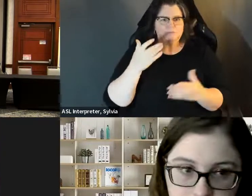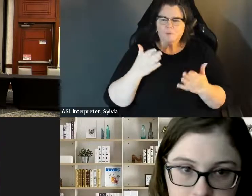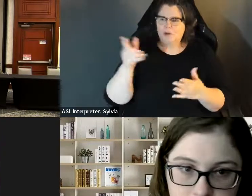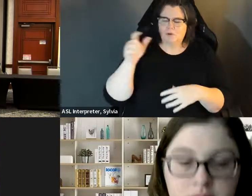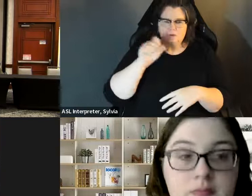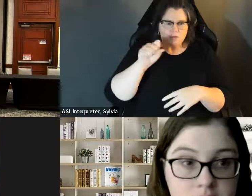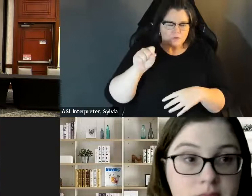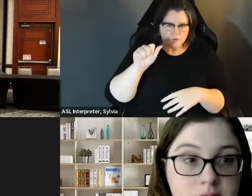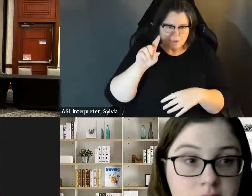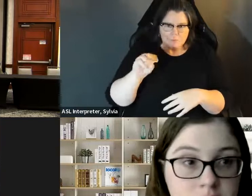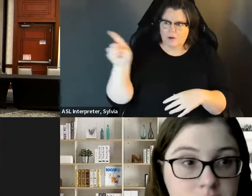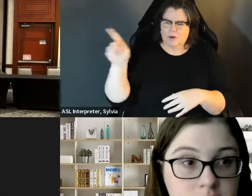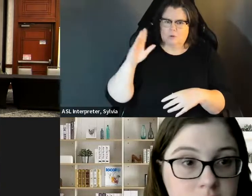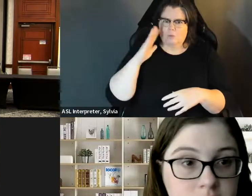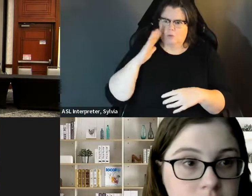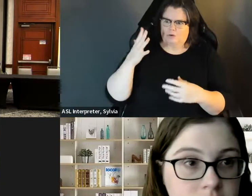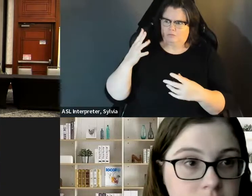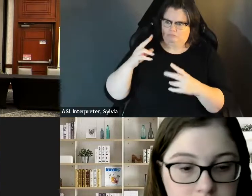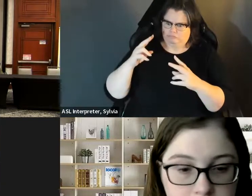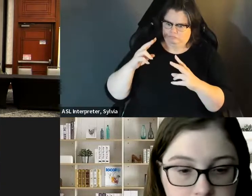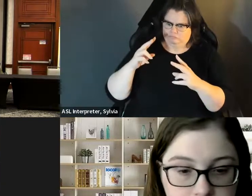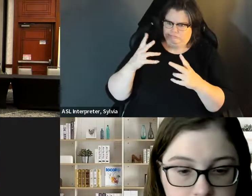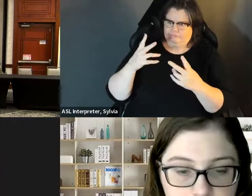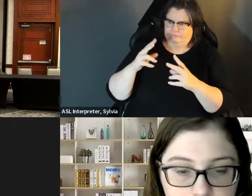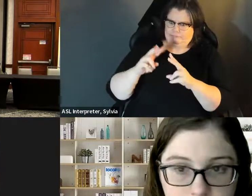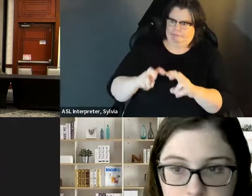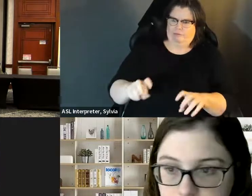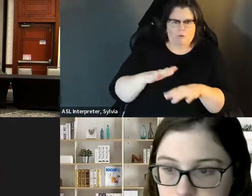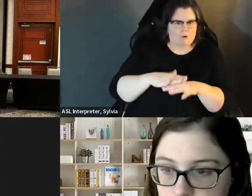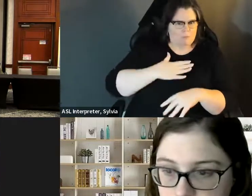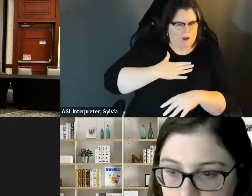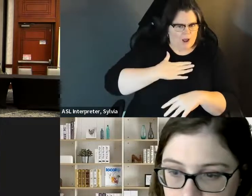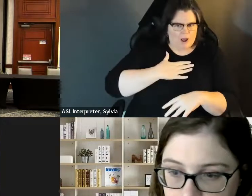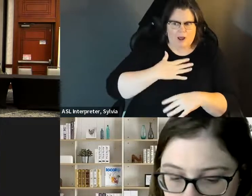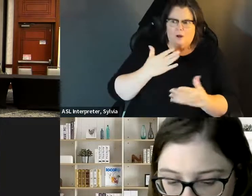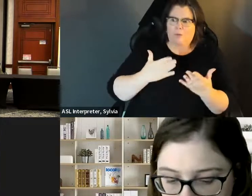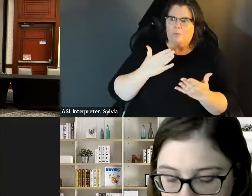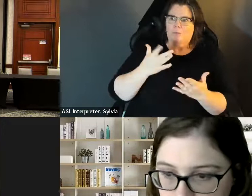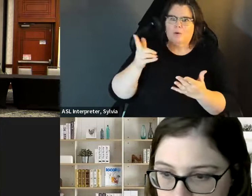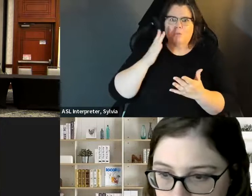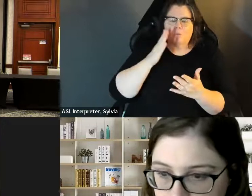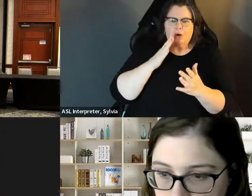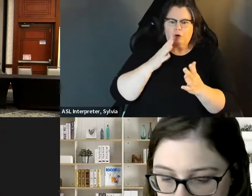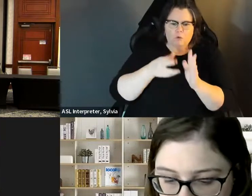Thank you so much, Sarah, Because very critical point about losing benefits, and how it could affect getting a review. much, Sarah, you brought up a critical point about losing benefits and how it could affect getting a review and so